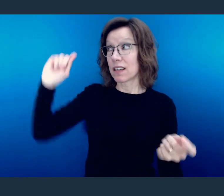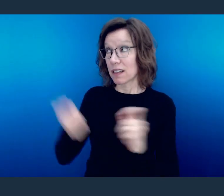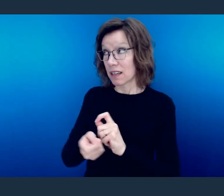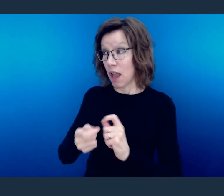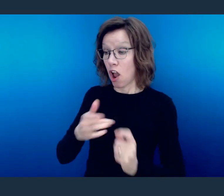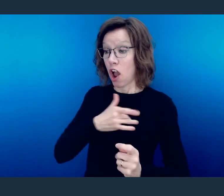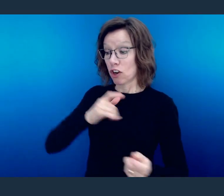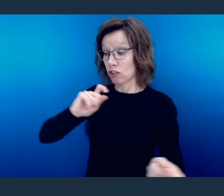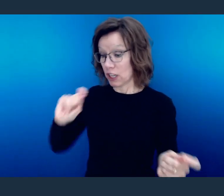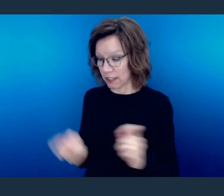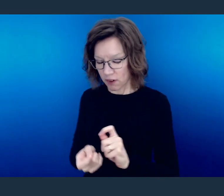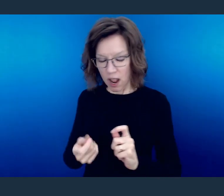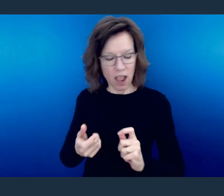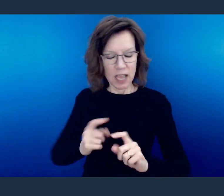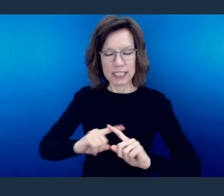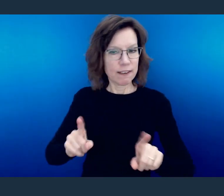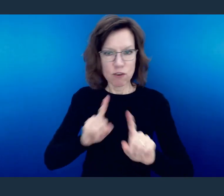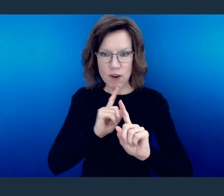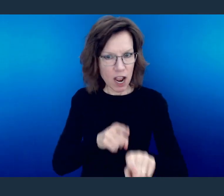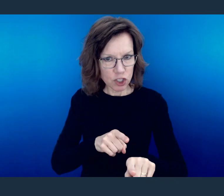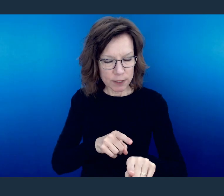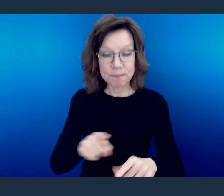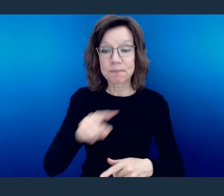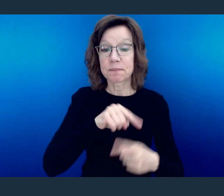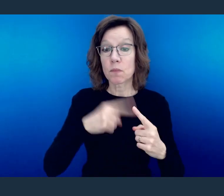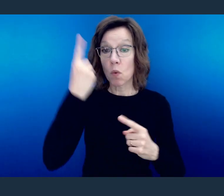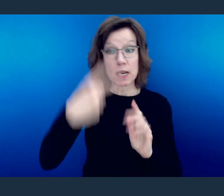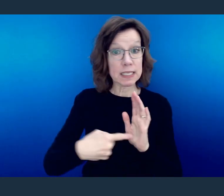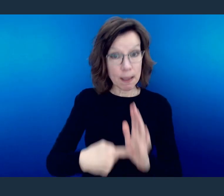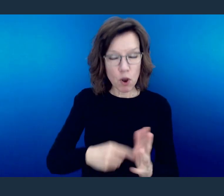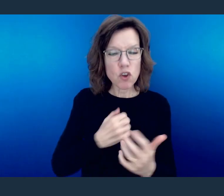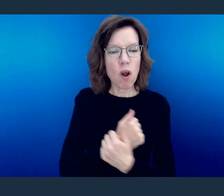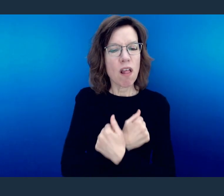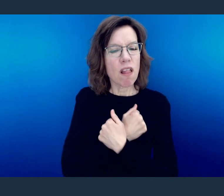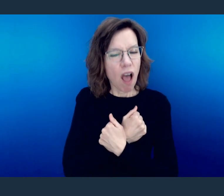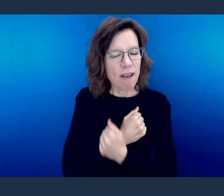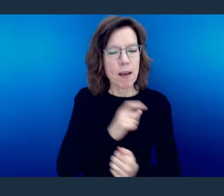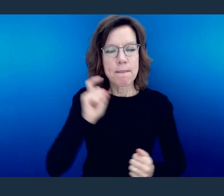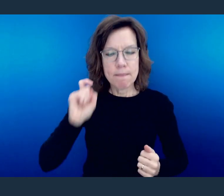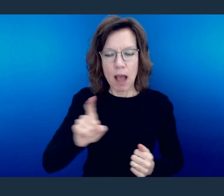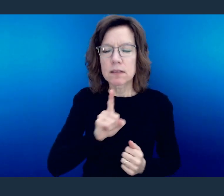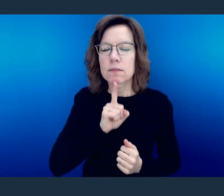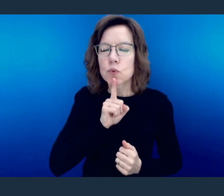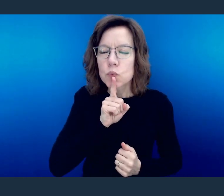He says, "Let love be genuine." And that word here really means unhypocritical.